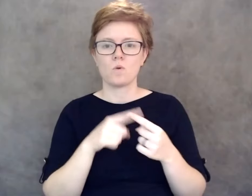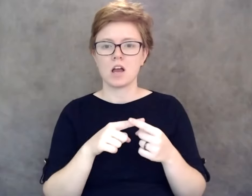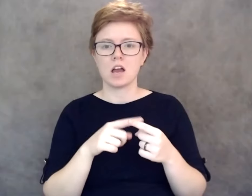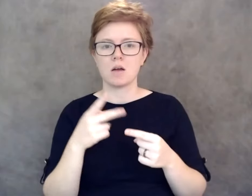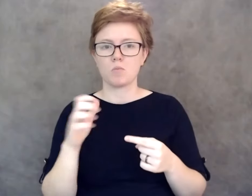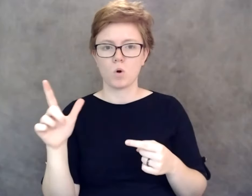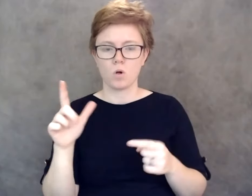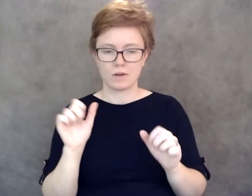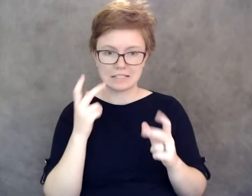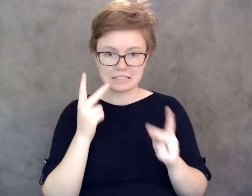Thank you so much.